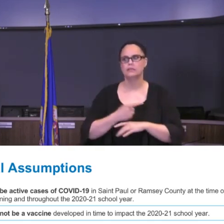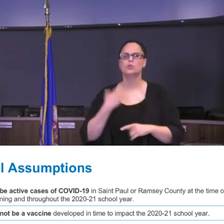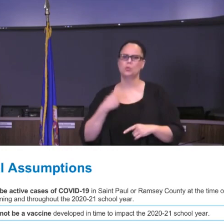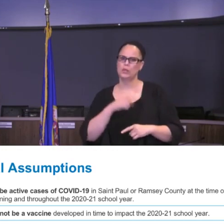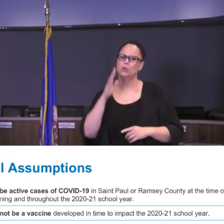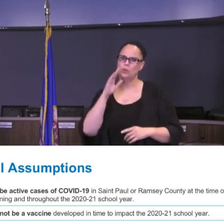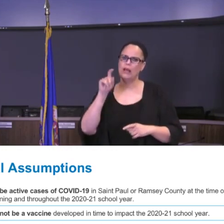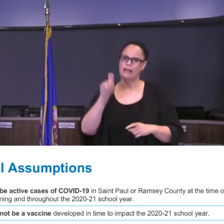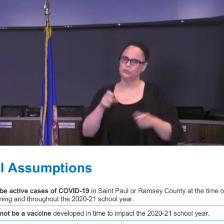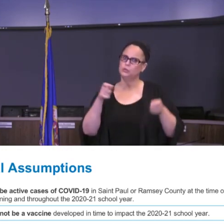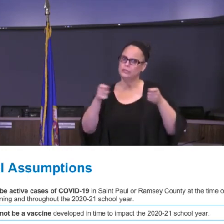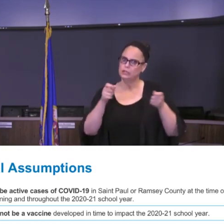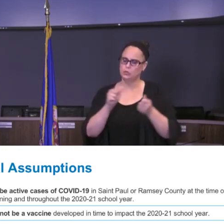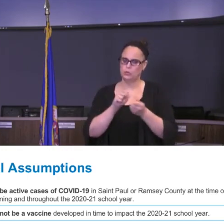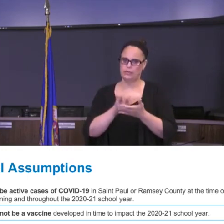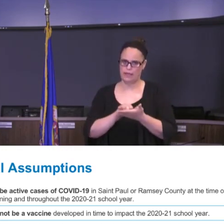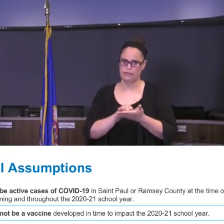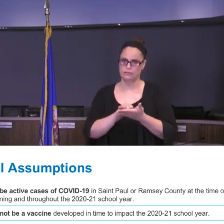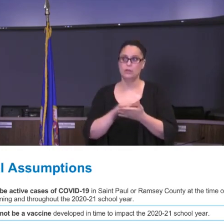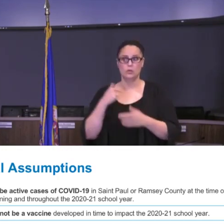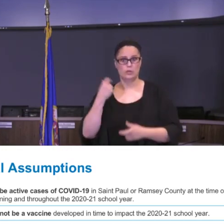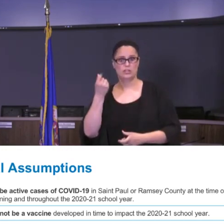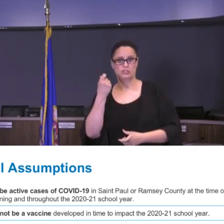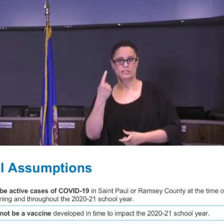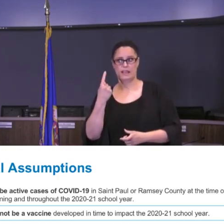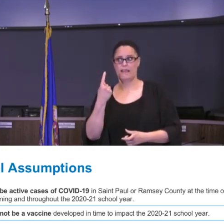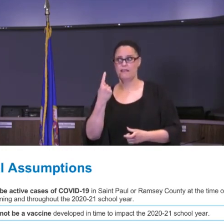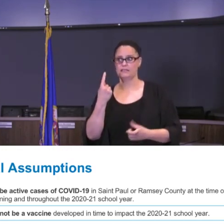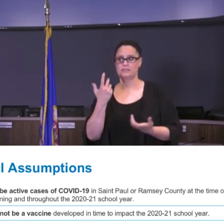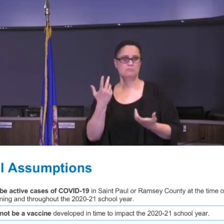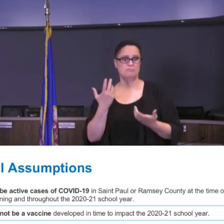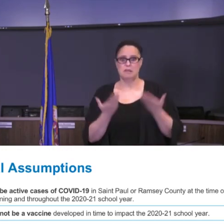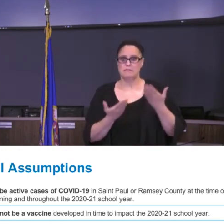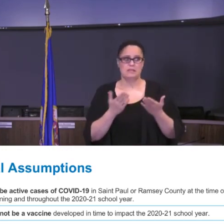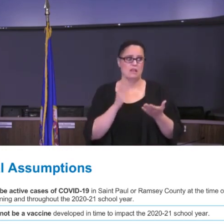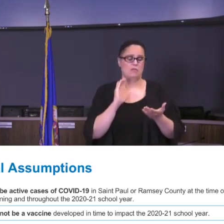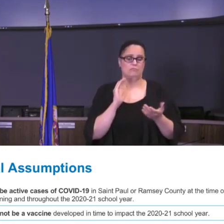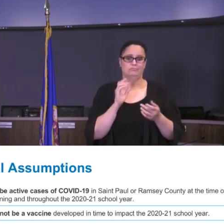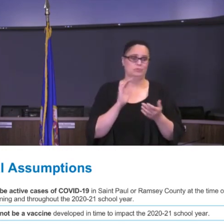We know there will be an outbreak of COVID-19 during the school year at one or more of our schools and may require at least a